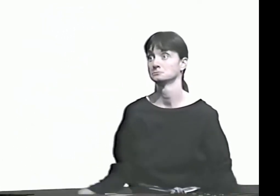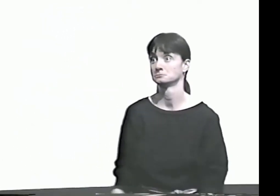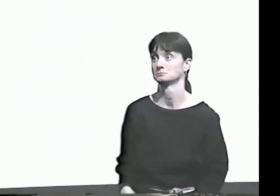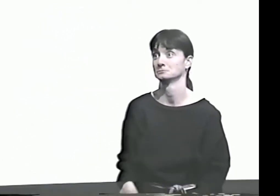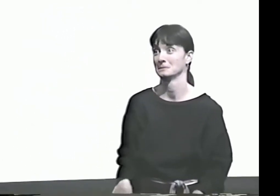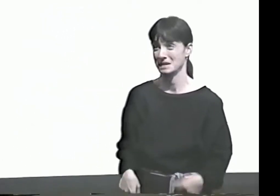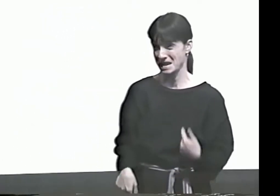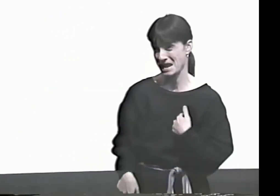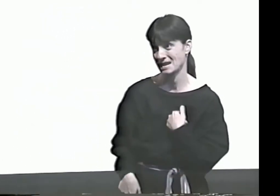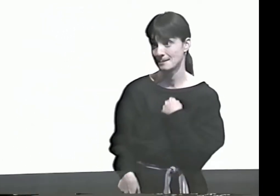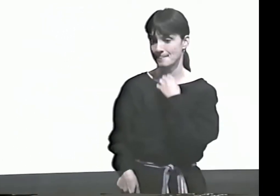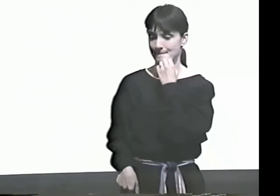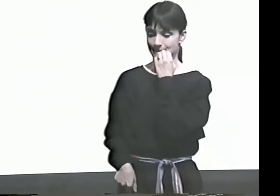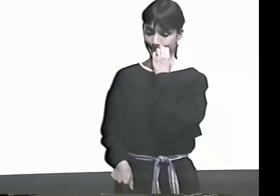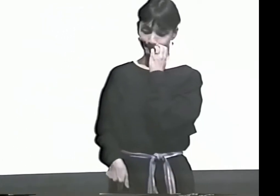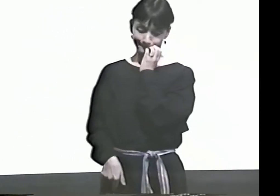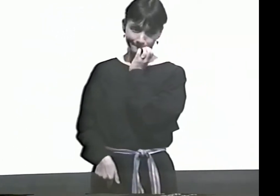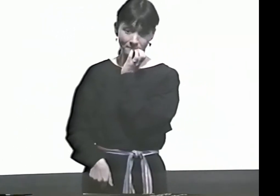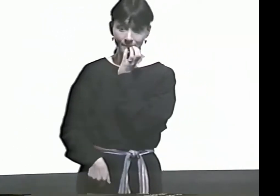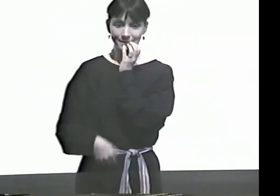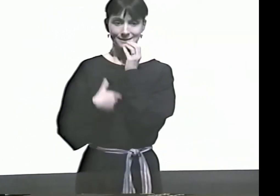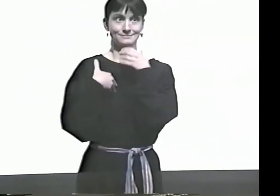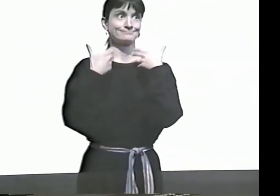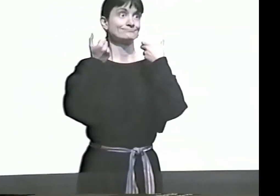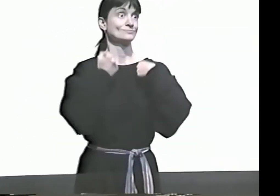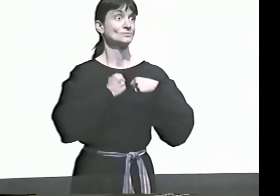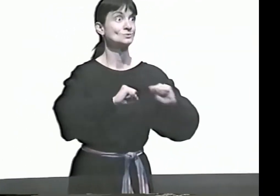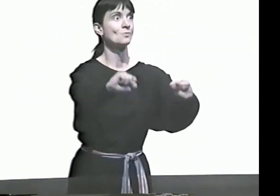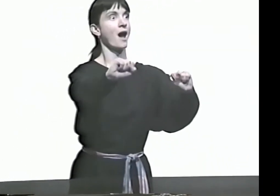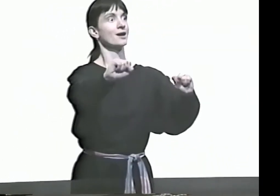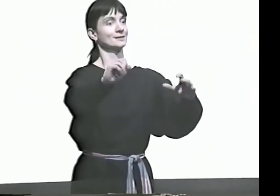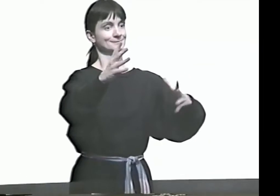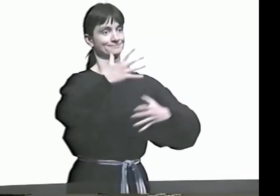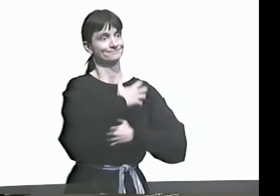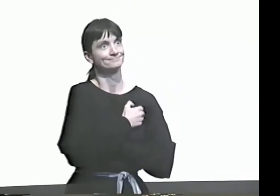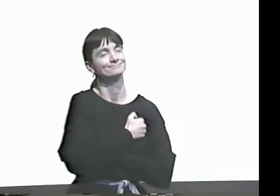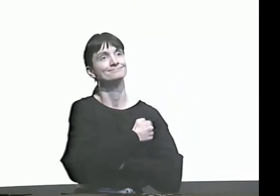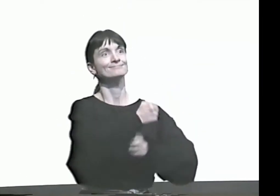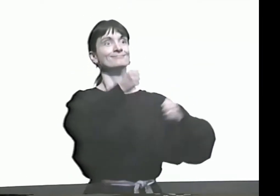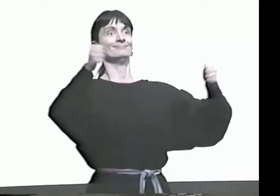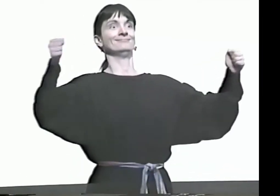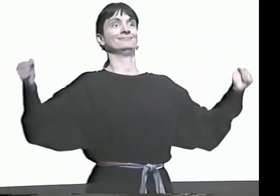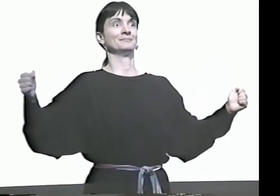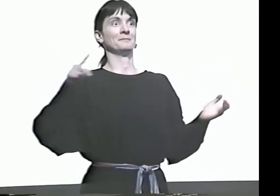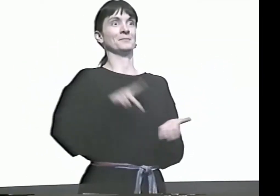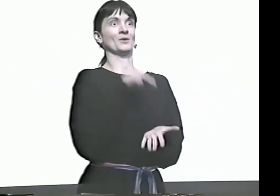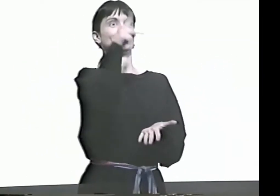HEH. WELL, TELL ME-- LET ME TELL YOU, MY KNEES WERE SHAKING, AND I SAID, "WELL, I GUESS I'LL TRY